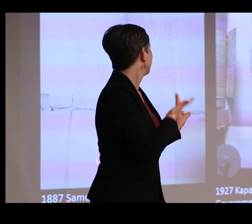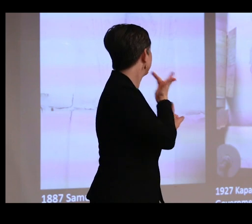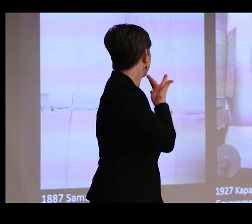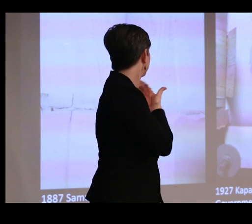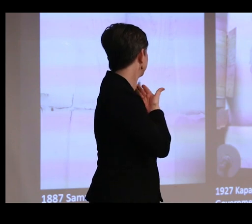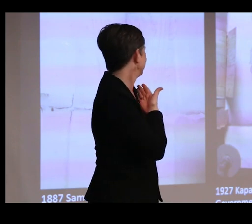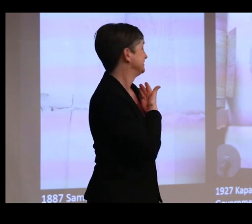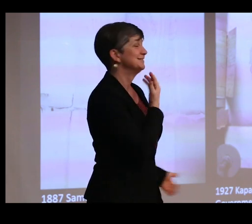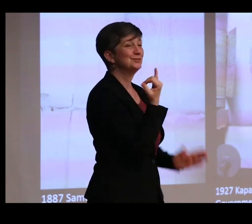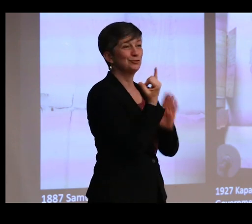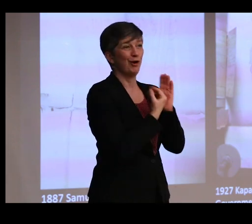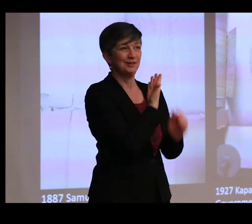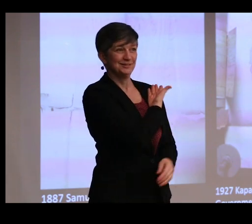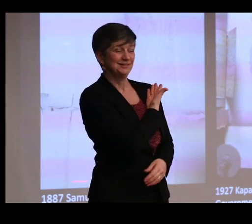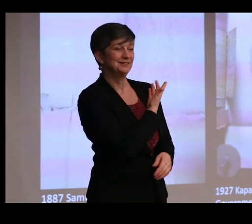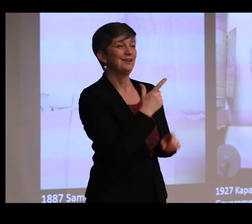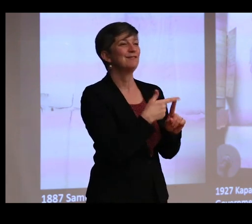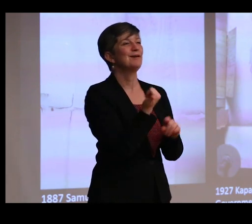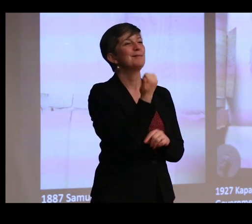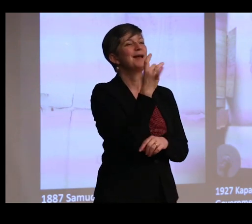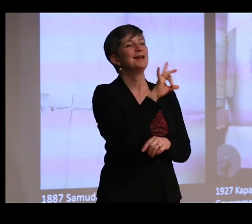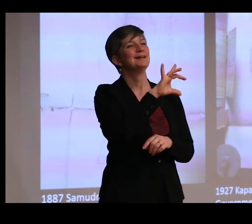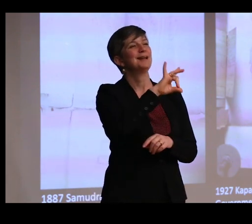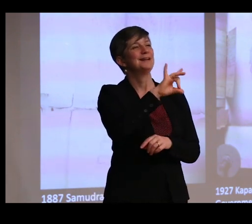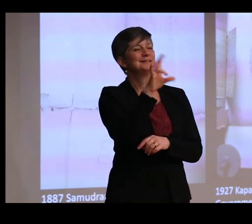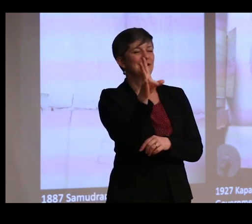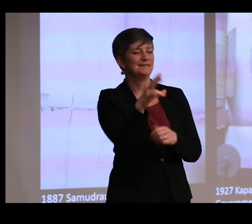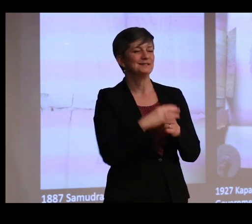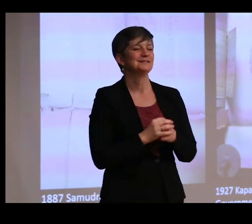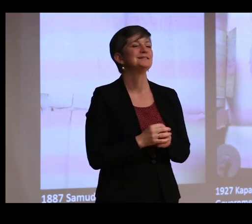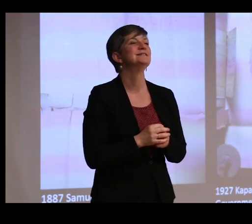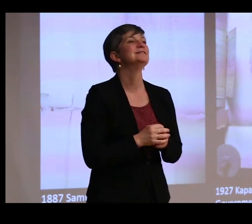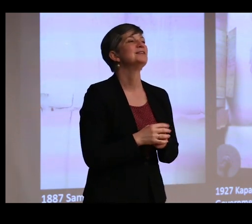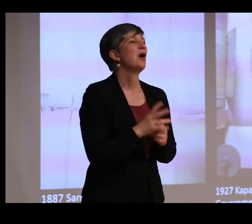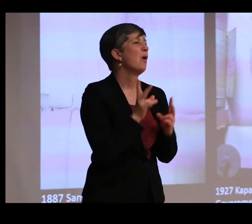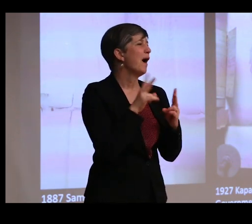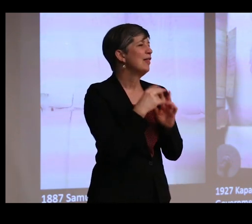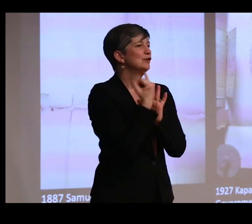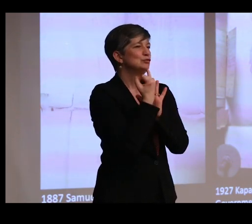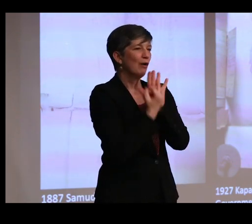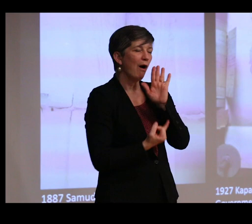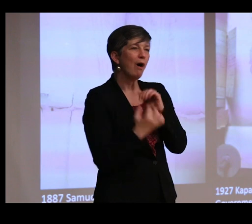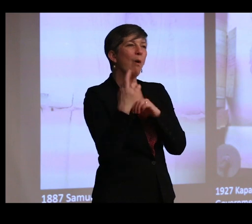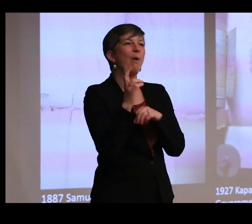here from 1887. So they're either drawn or later, of course, they're